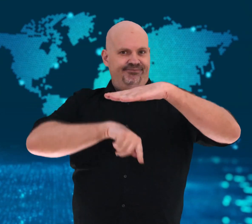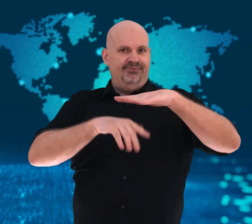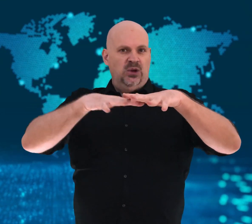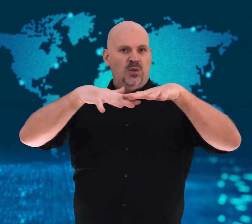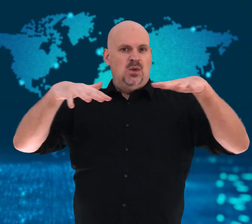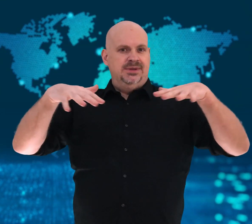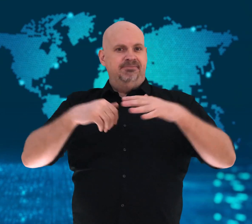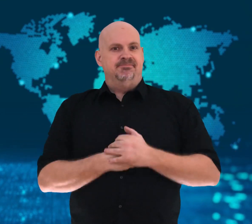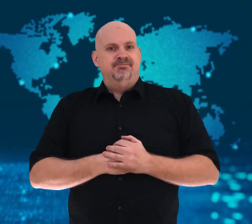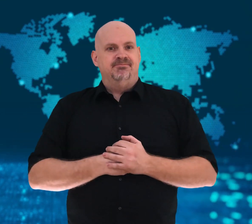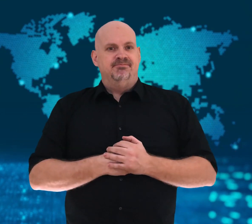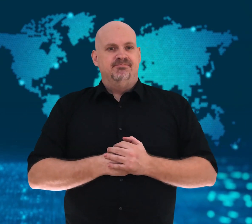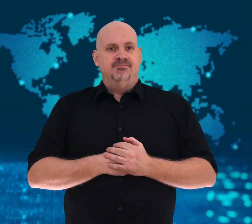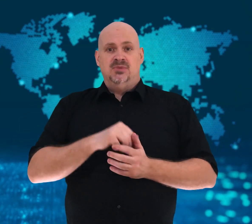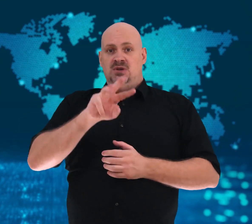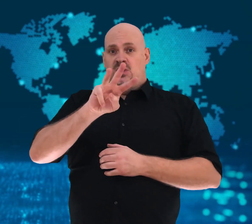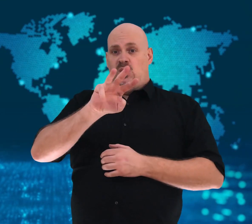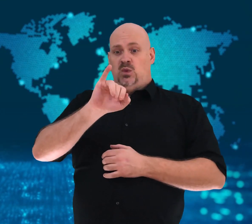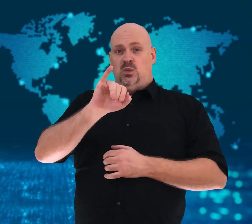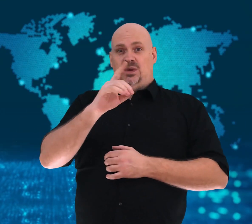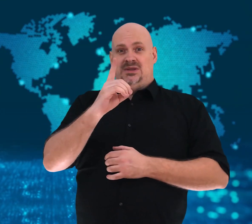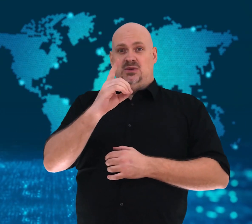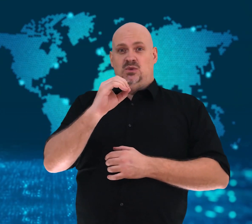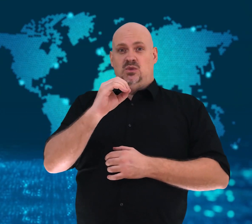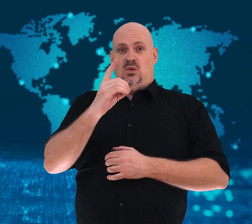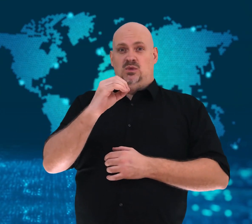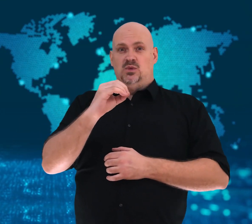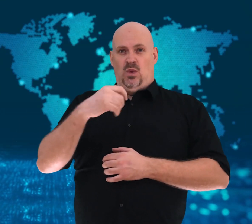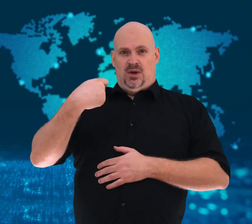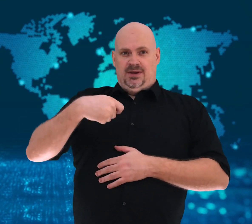congestion of the city,